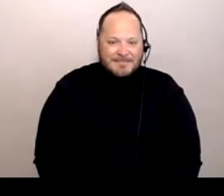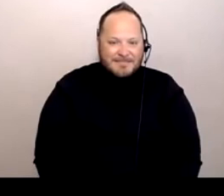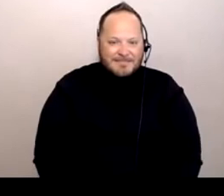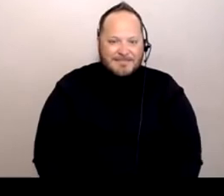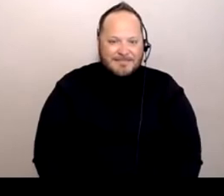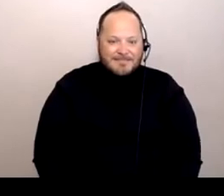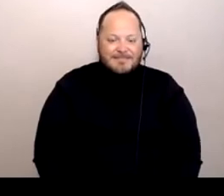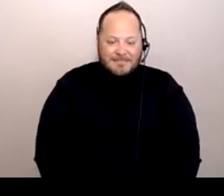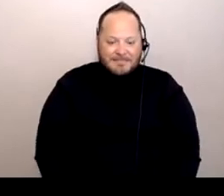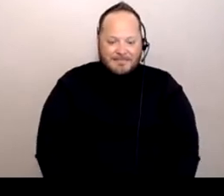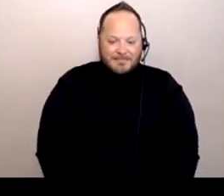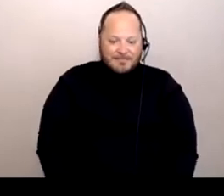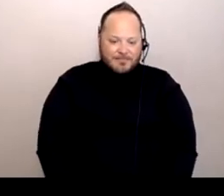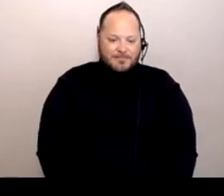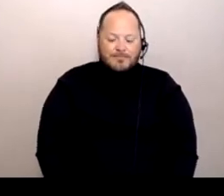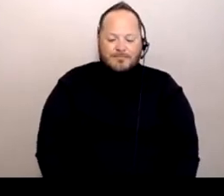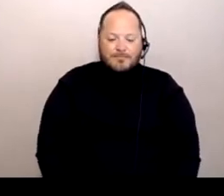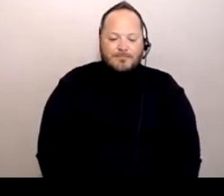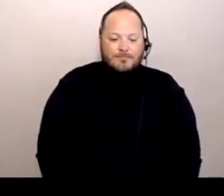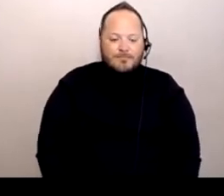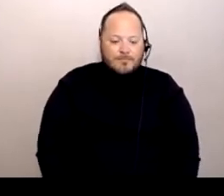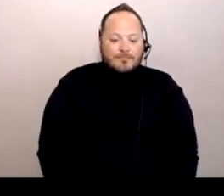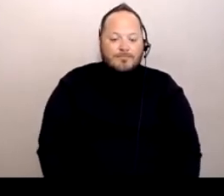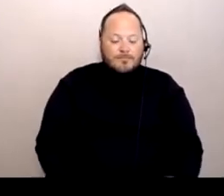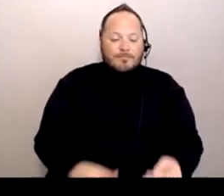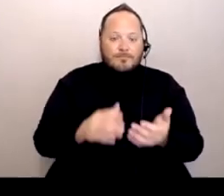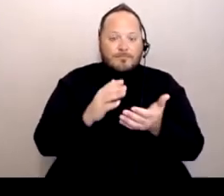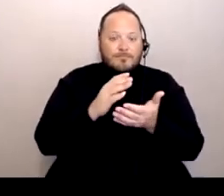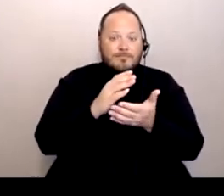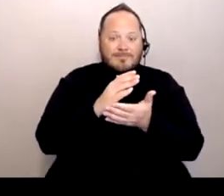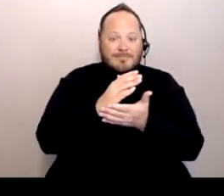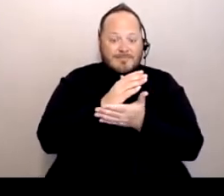Okay, so some of the affects of COVID-19 in our communities.